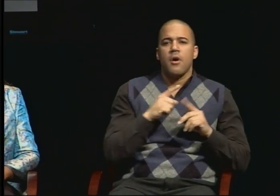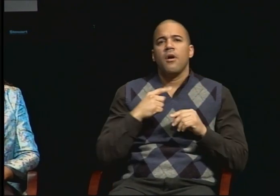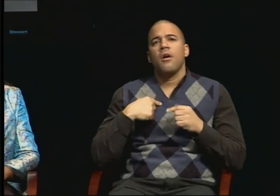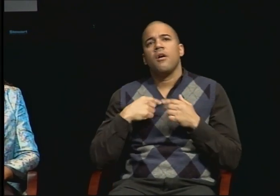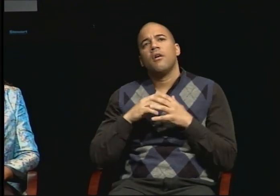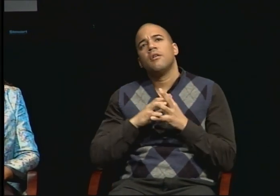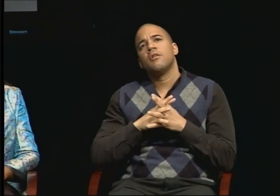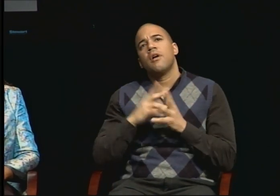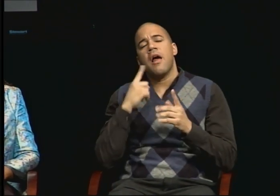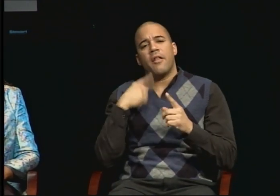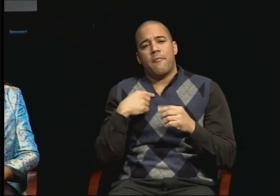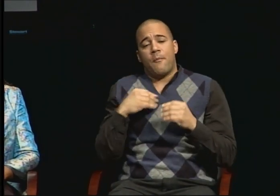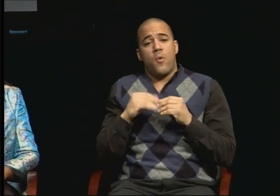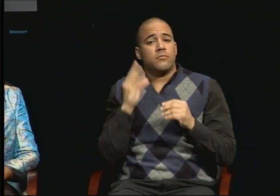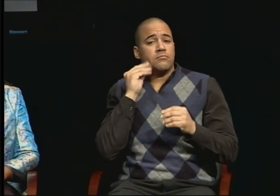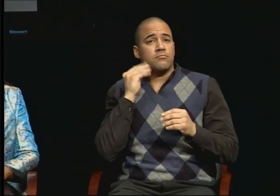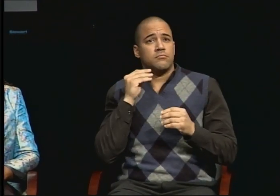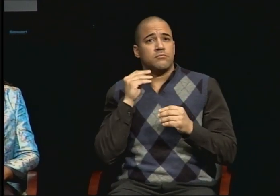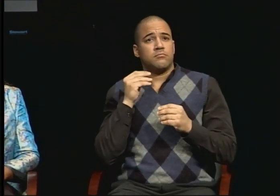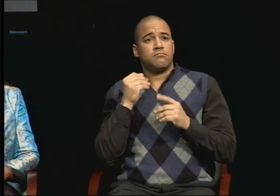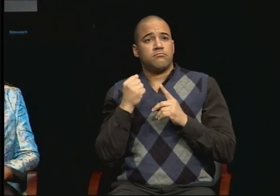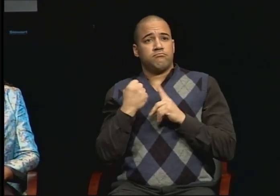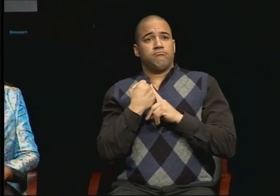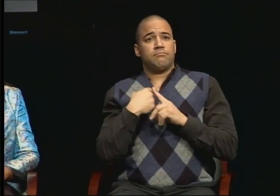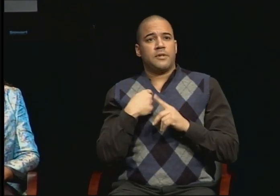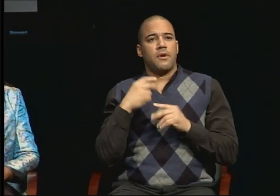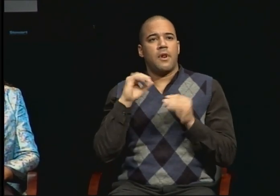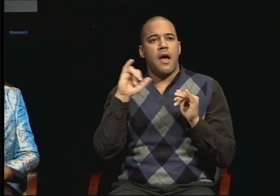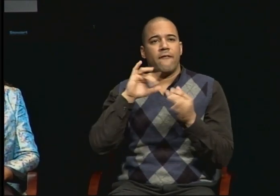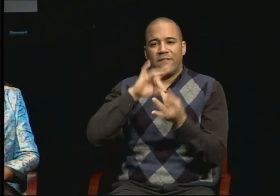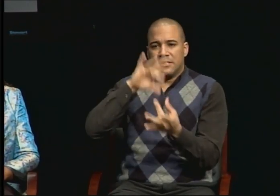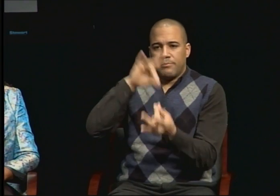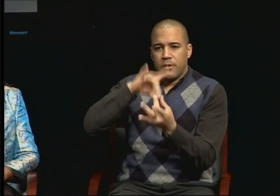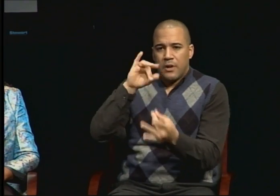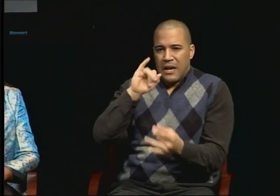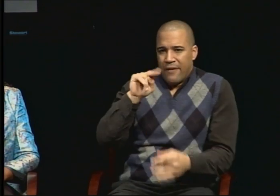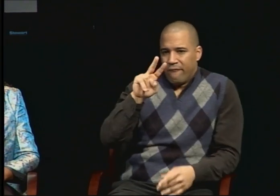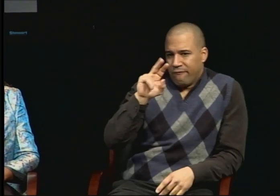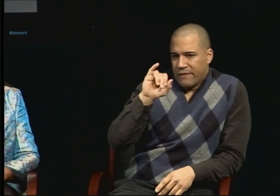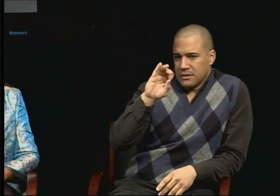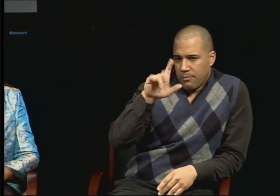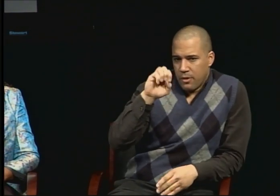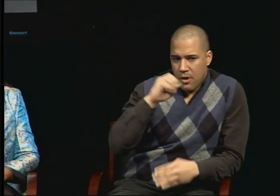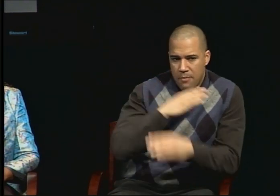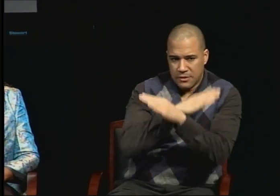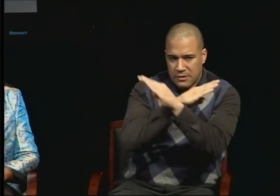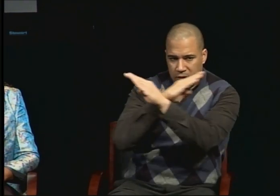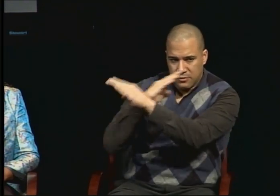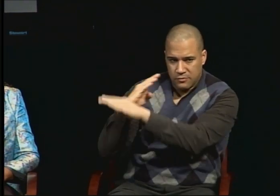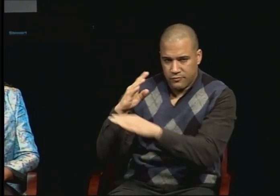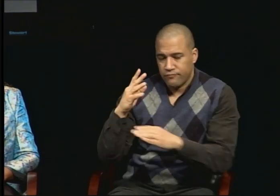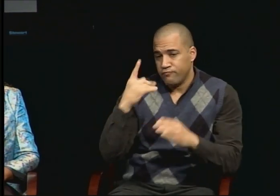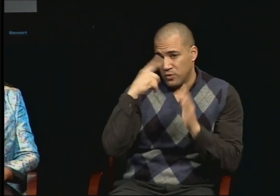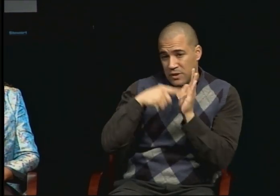was the invisibility. I mean the diversity was always there of what was --